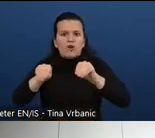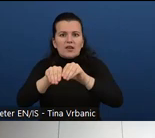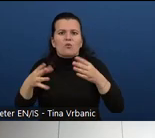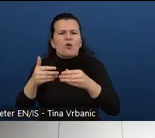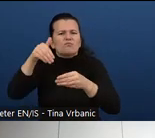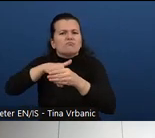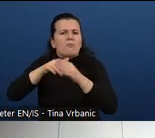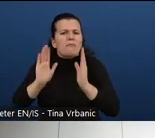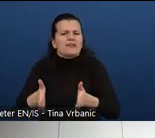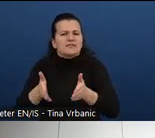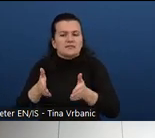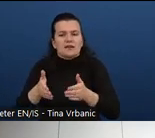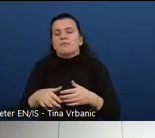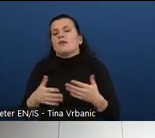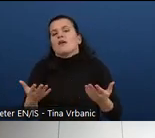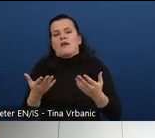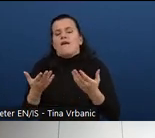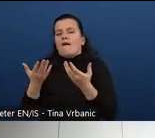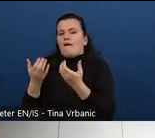and ideas for assessment.